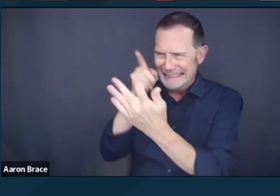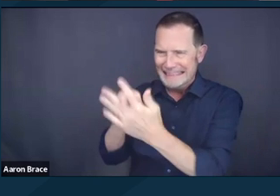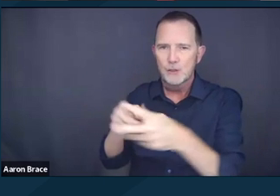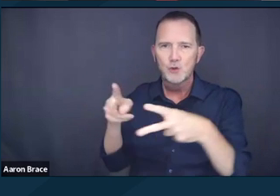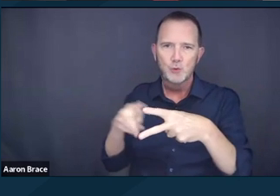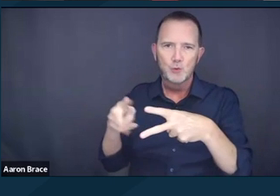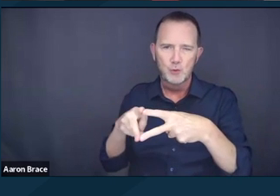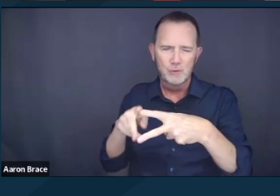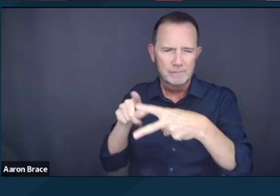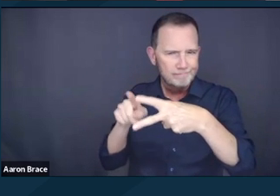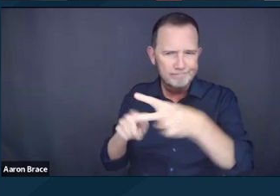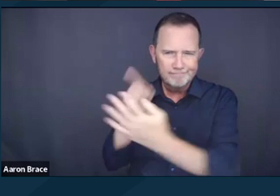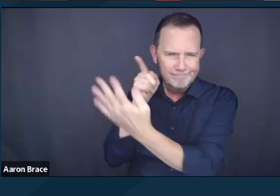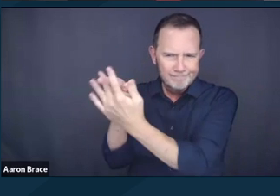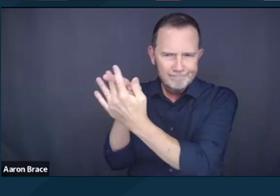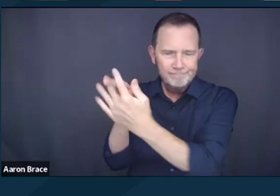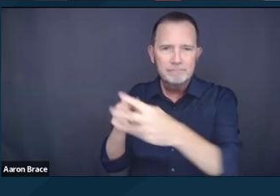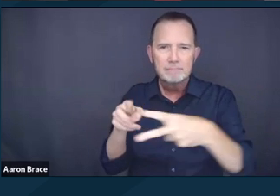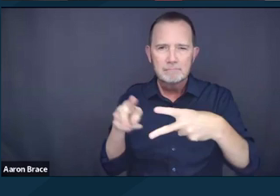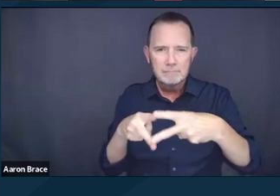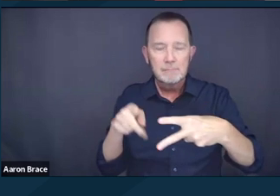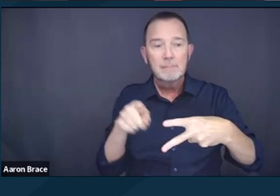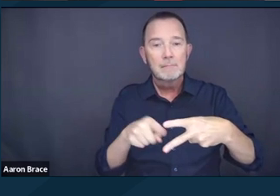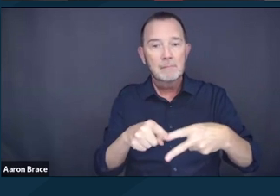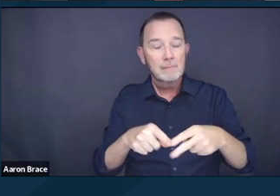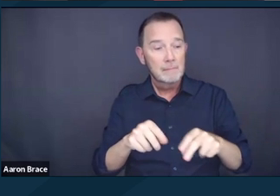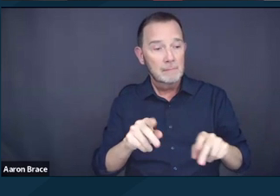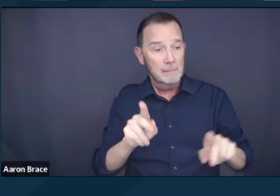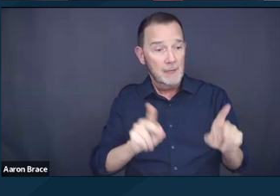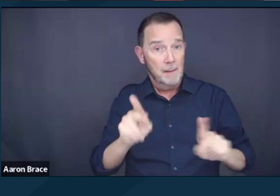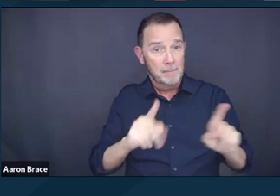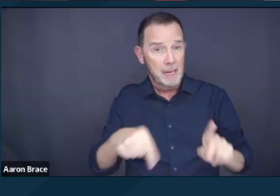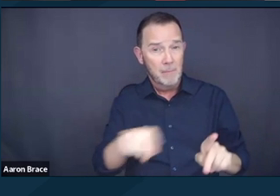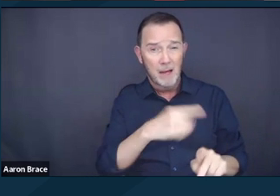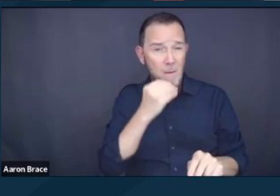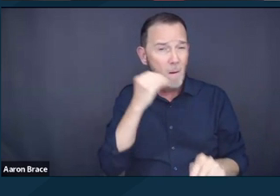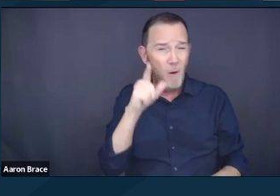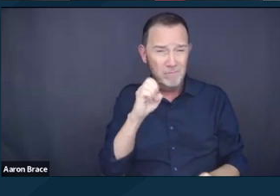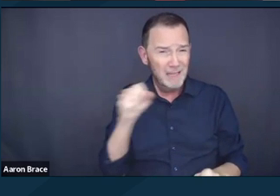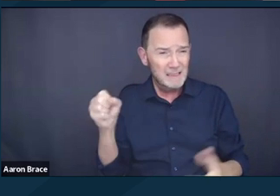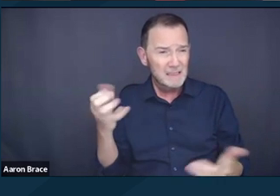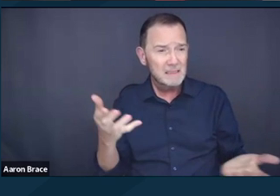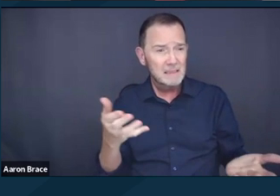First, that arresting or fining people experiencing homelessness for trying to survive